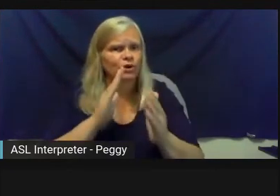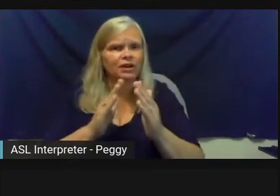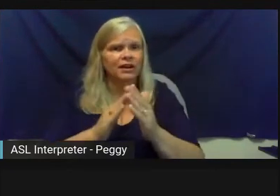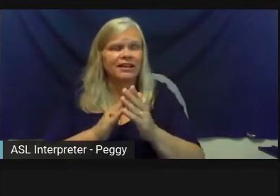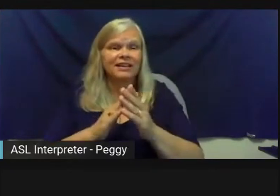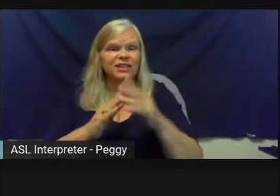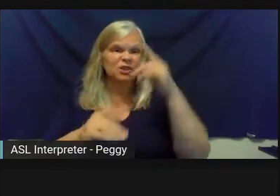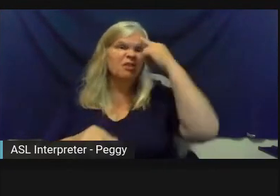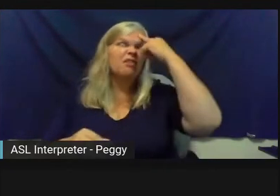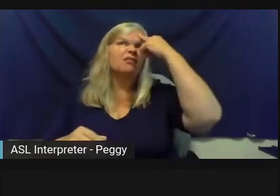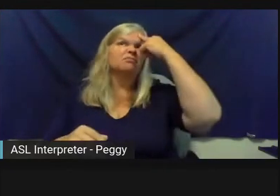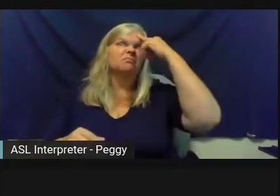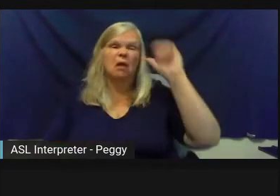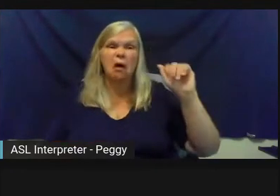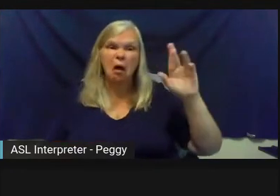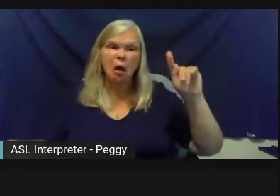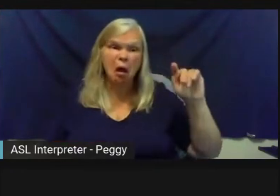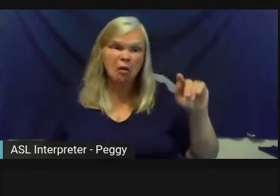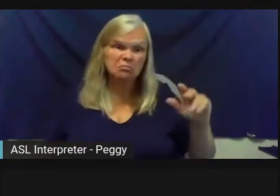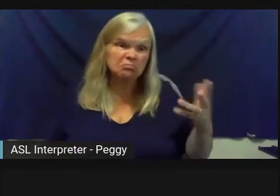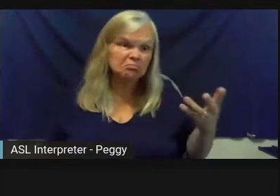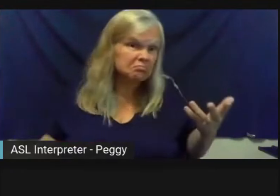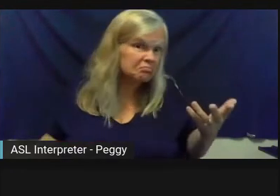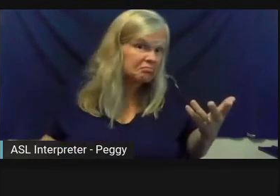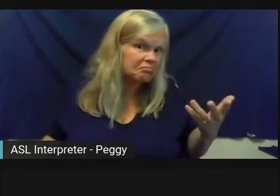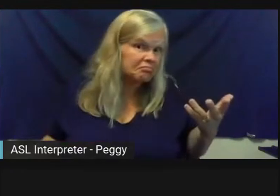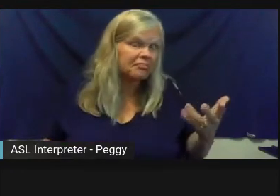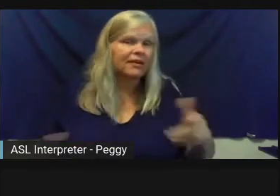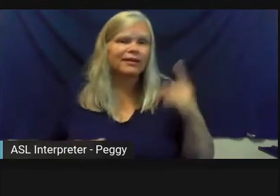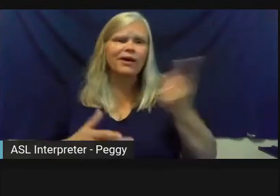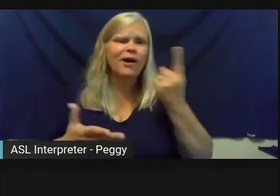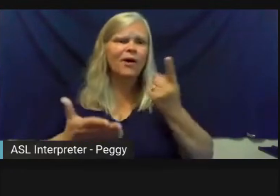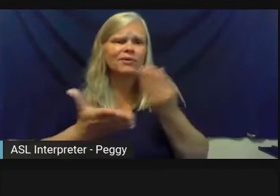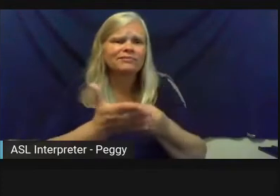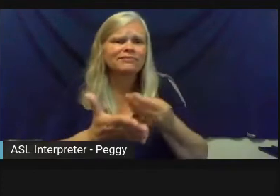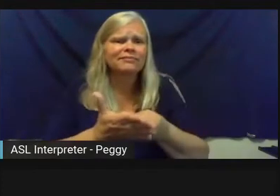So there's always-- like I said, there's always funding.